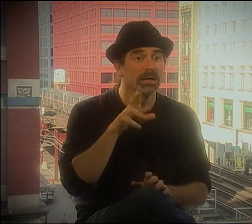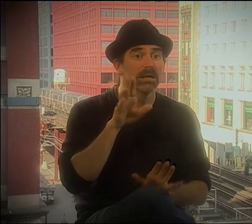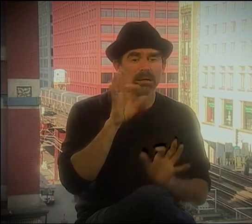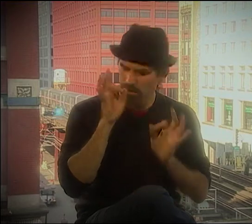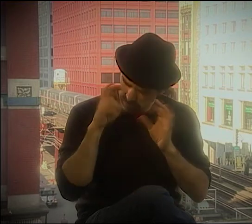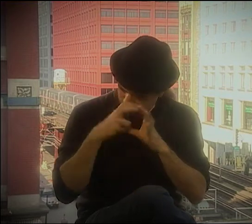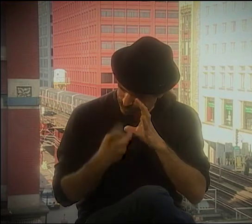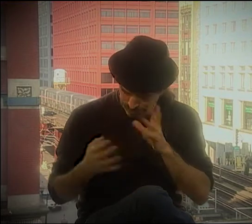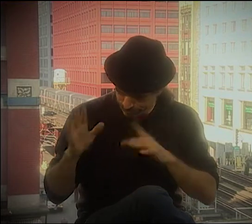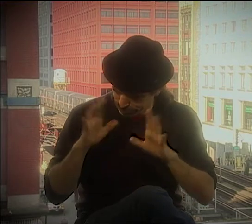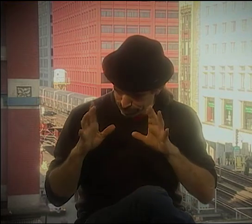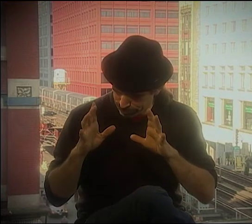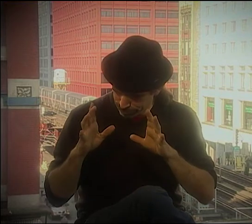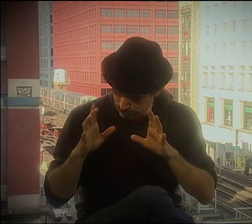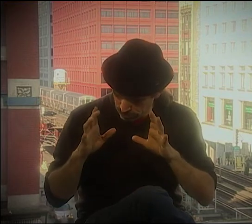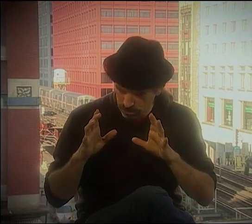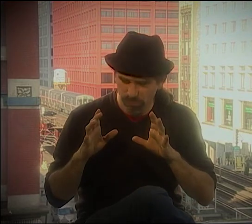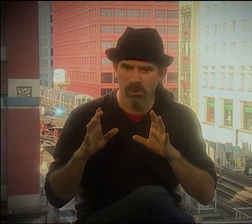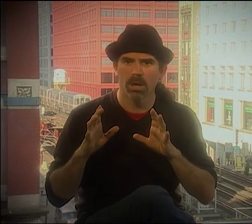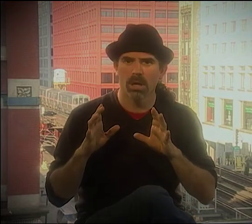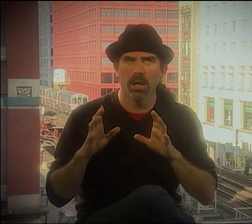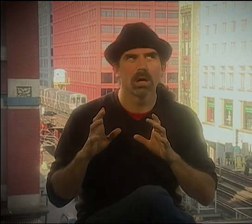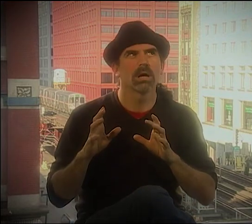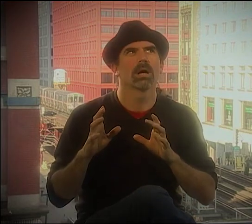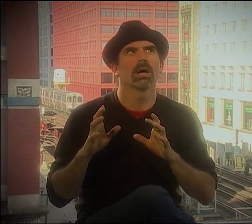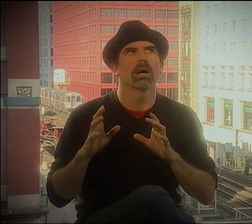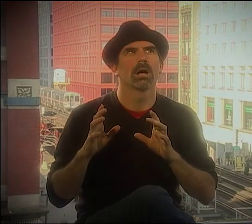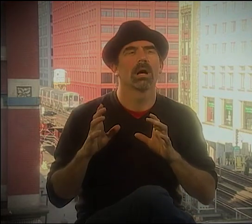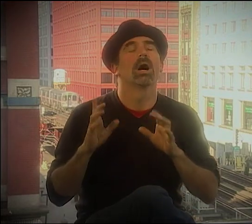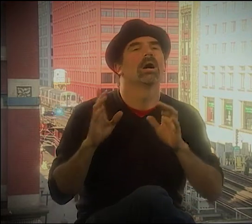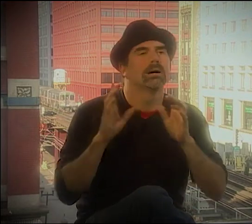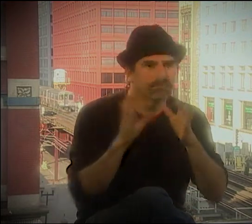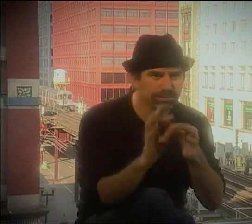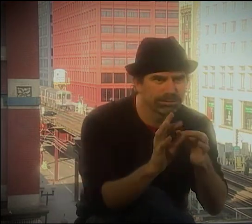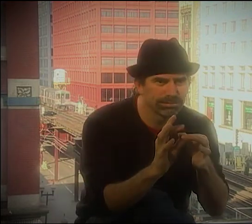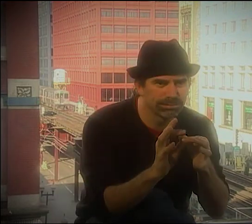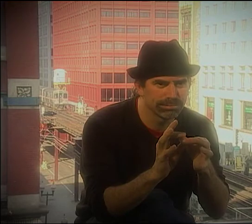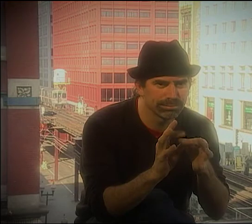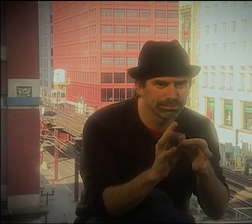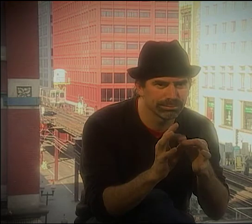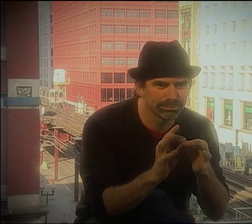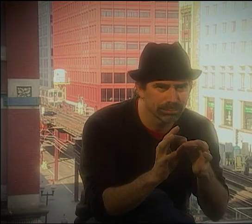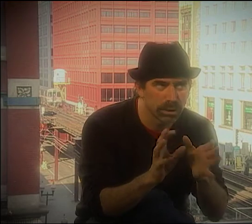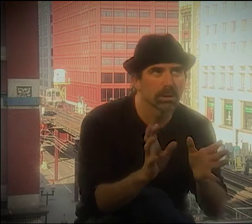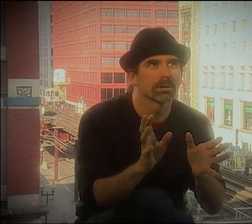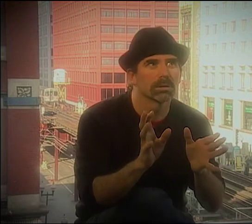WOULD LET GO OF THE WORDS AND GO BACK AND FORTH, AND HE'D DO IT BY FOLLOWING THE EYE GAZE.